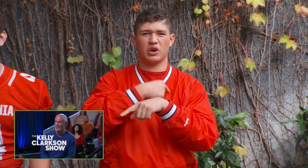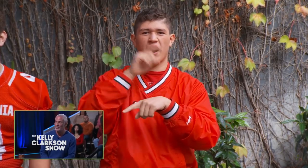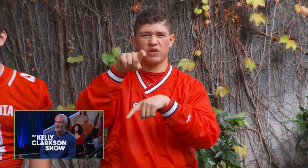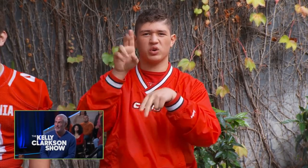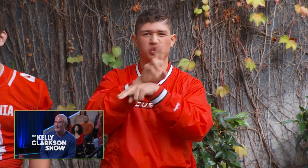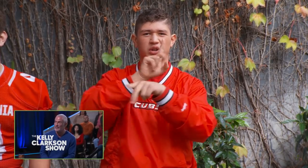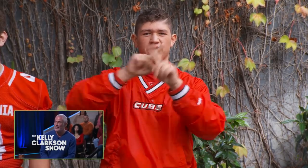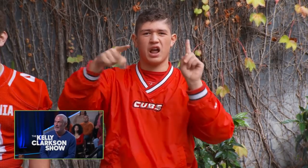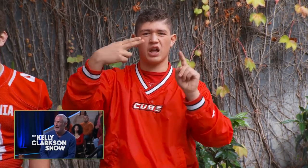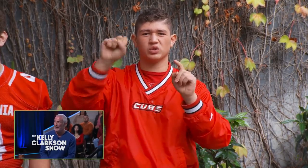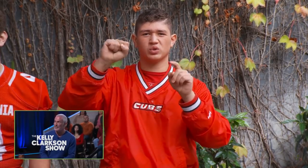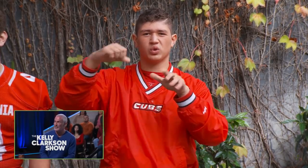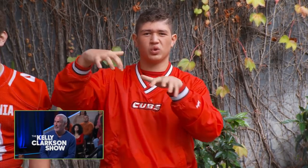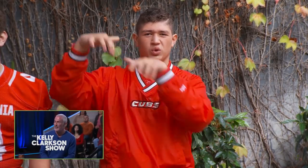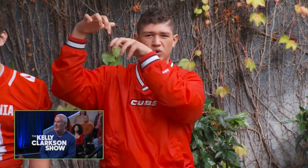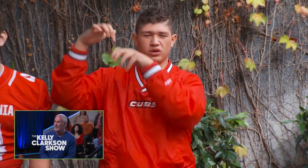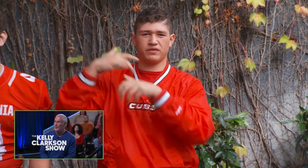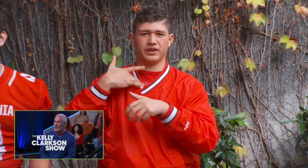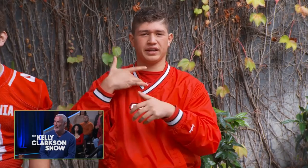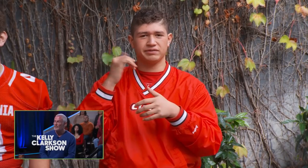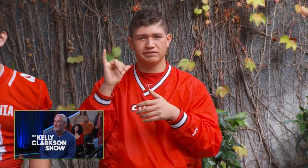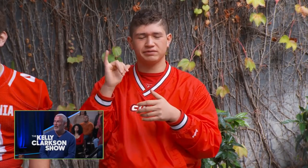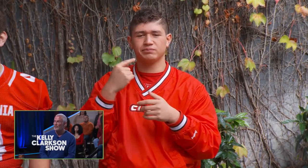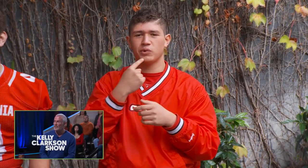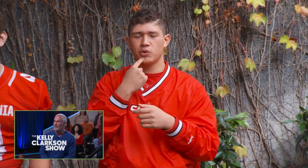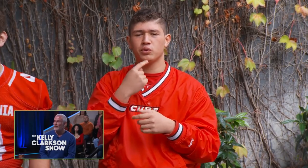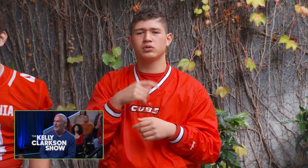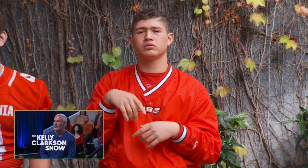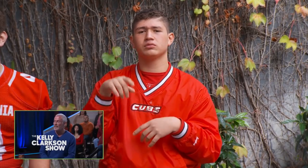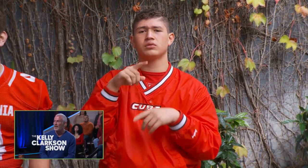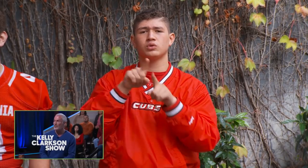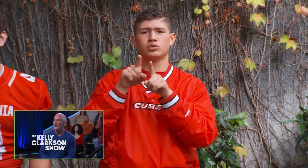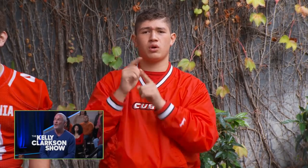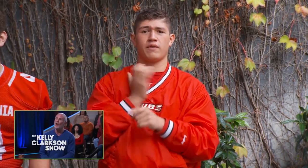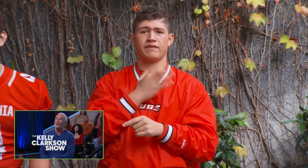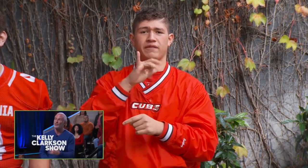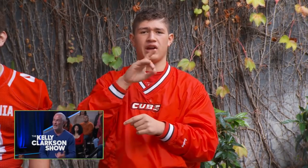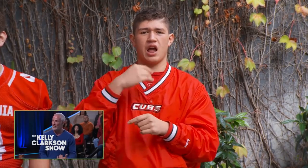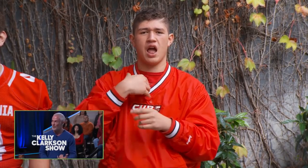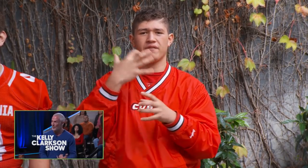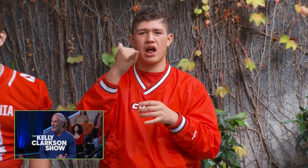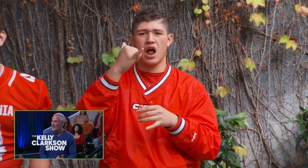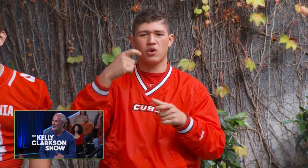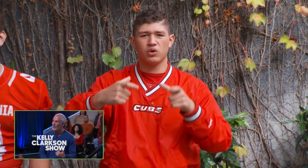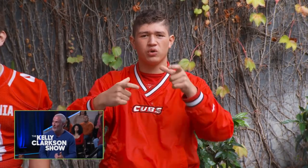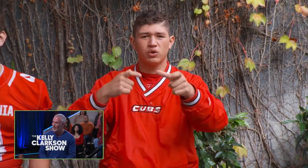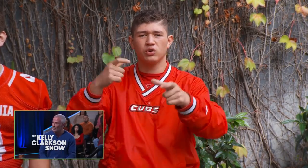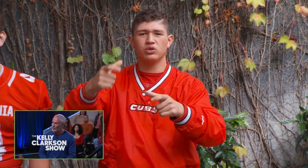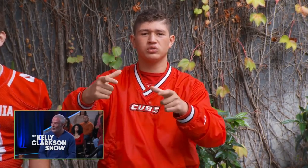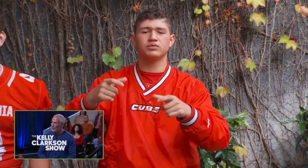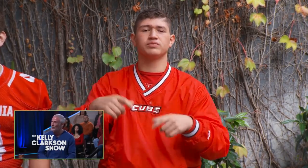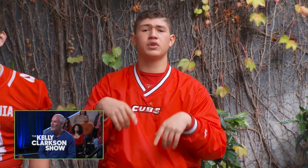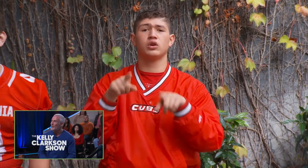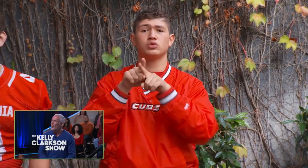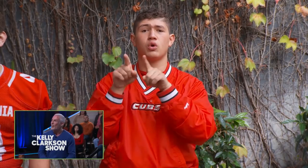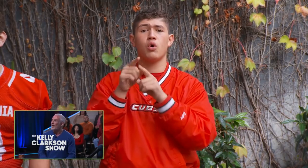this season, and we had to actually take advantage of another stadium nearby at another high school.